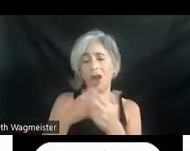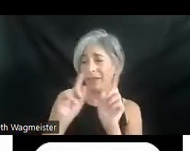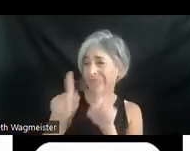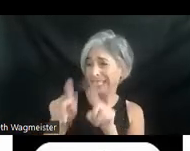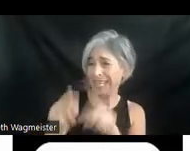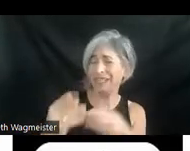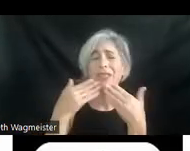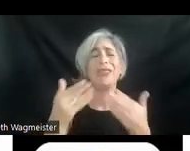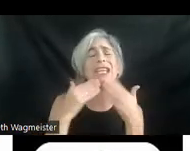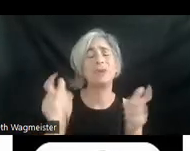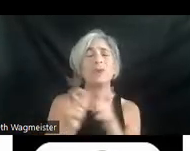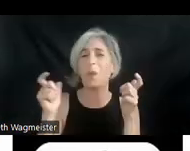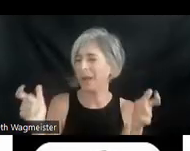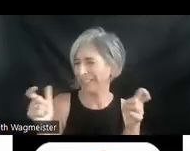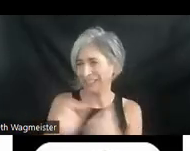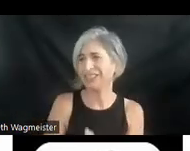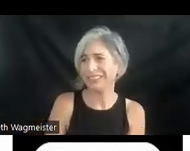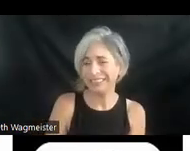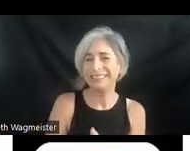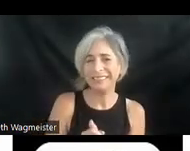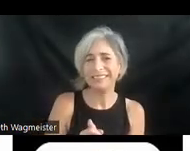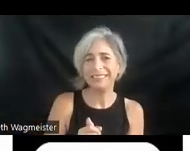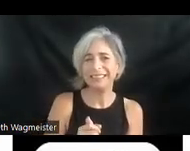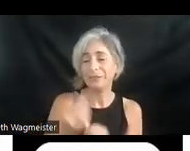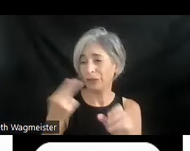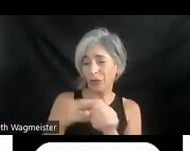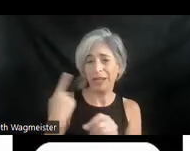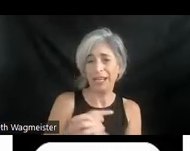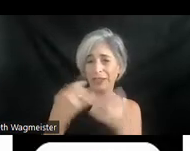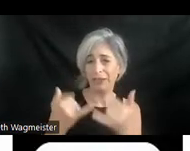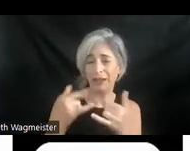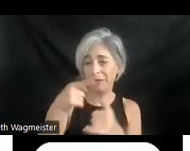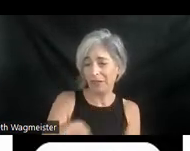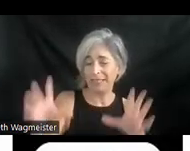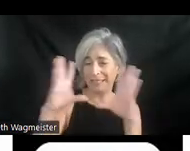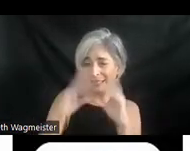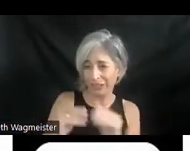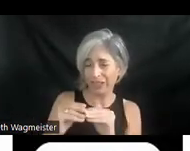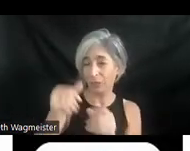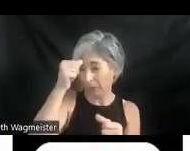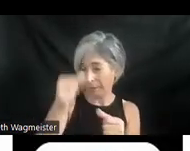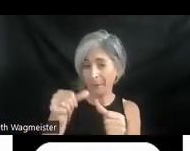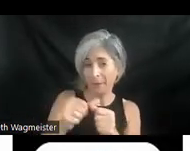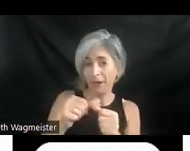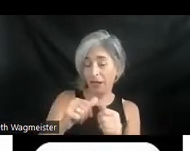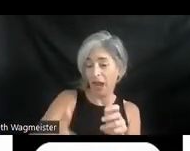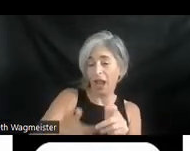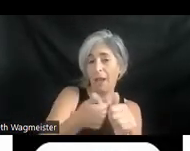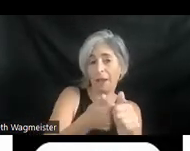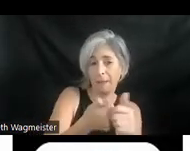you so much for joining us for this session. And keep in mind some of the upcoming webinars